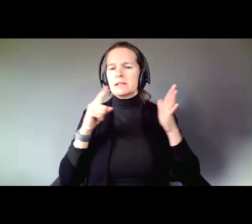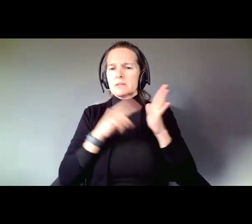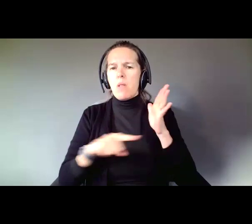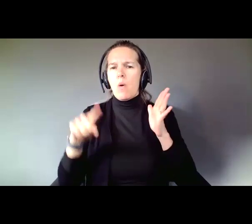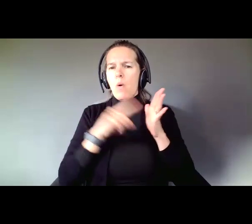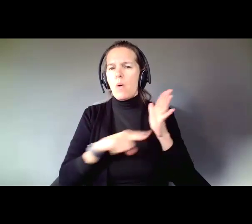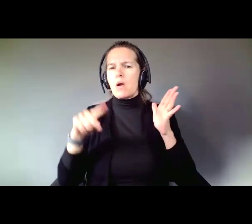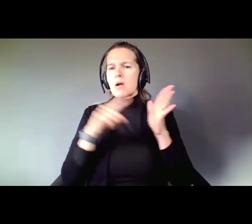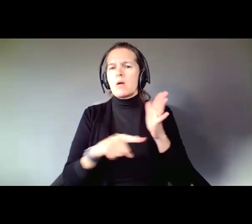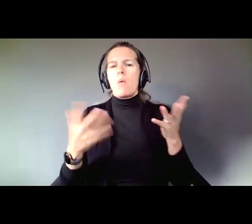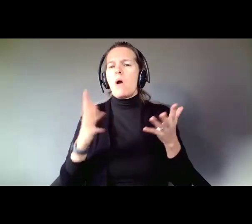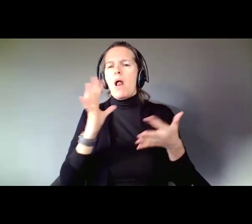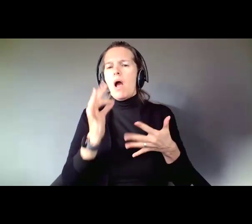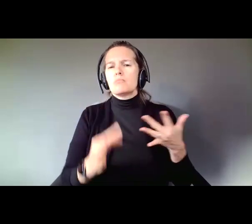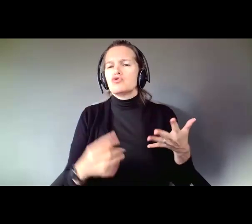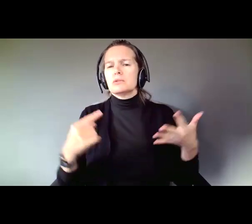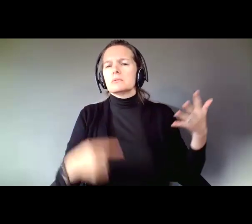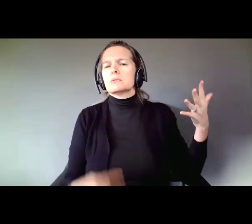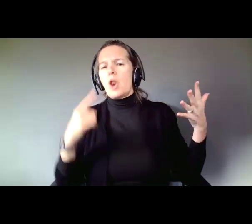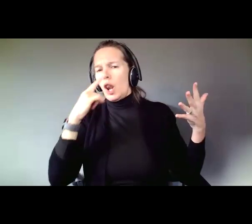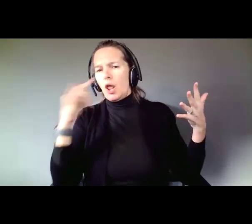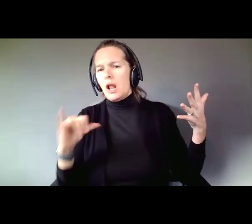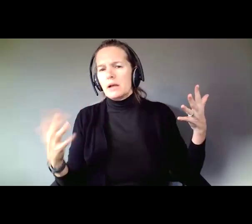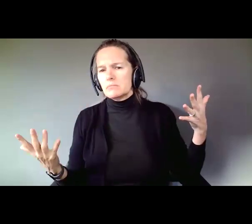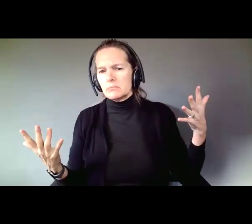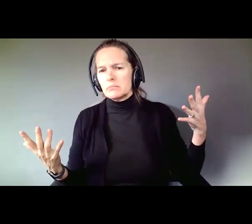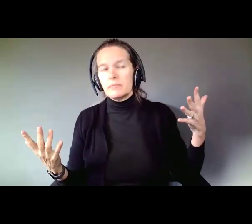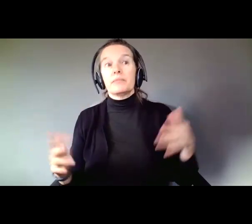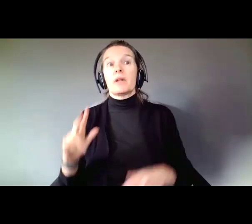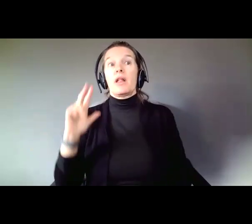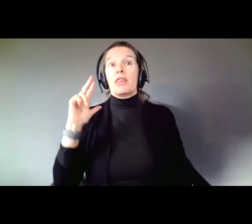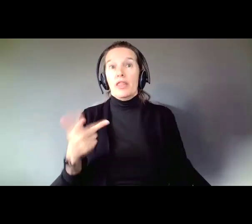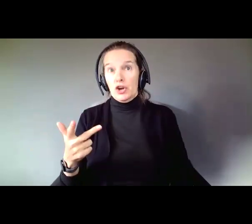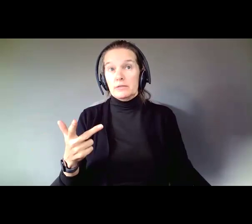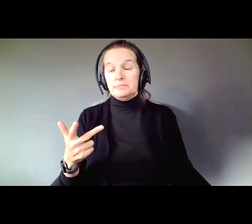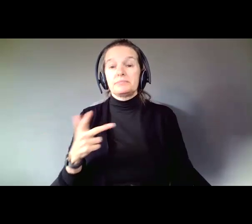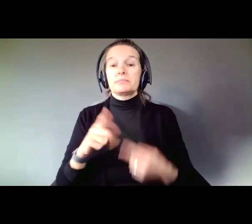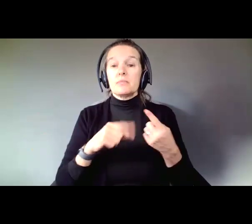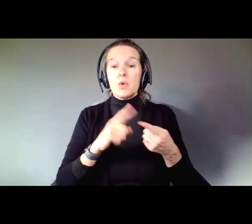options the way they have been done before. Third, once you know a person wants help in a